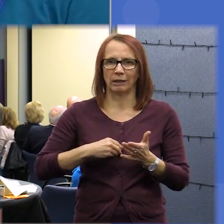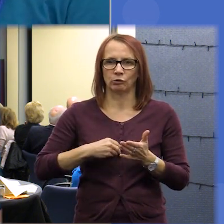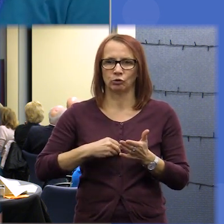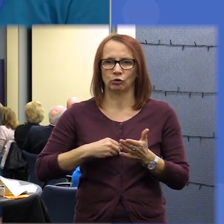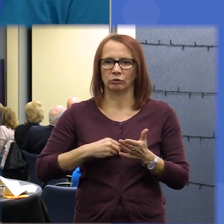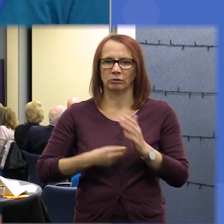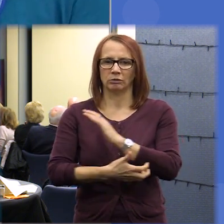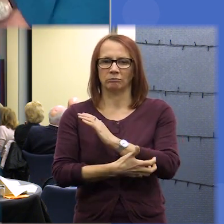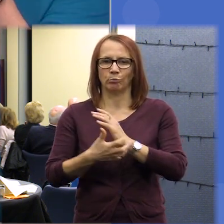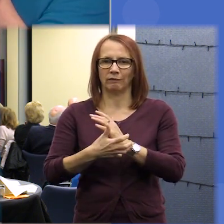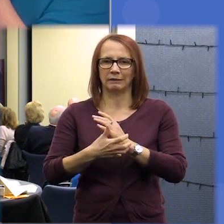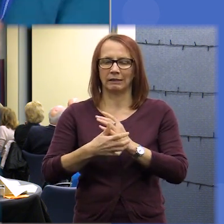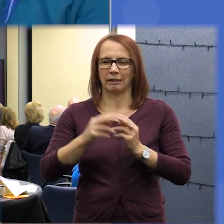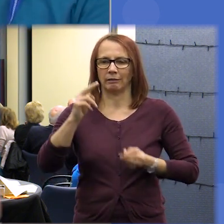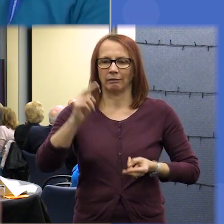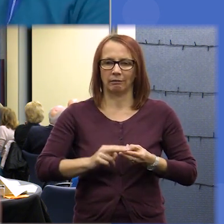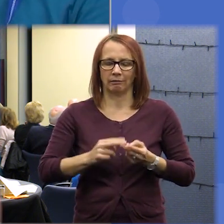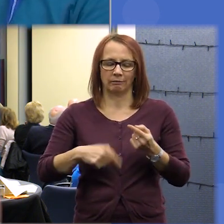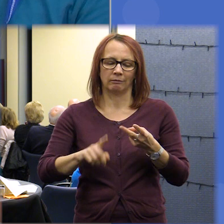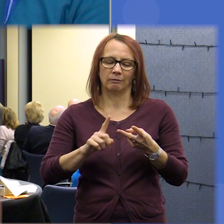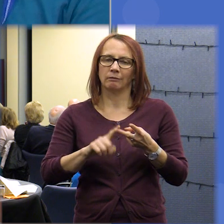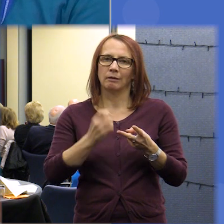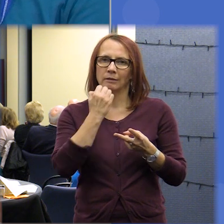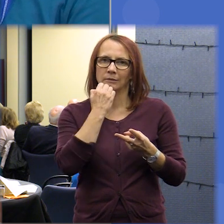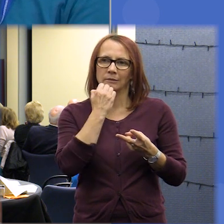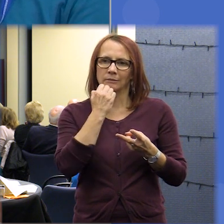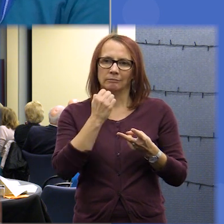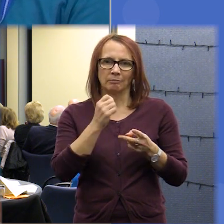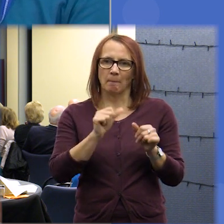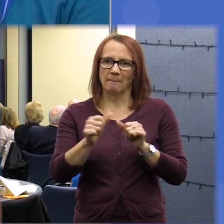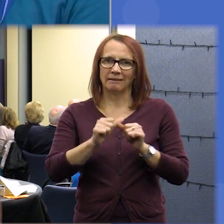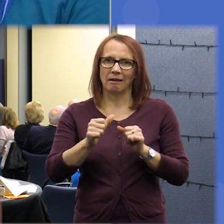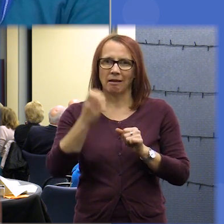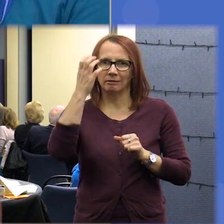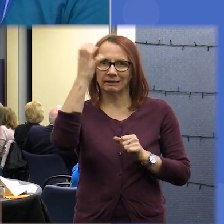number two was to have a greater and stronger state pension and our number